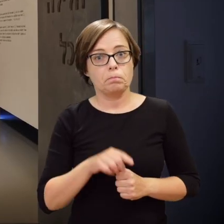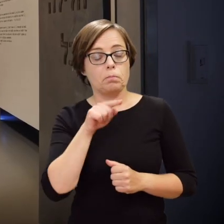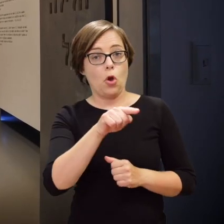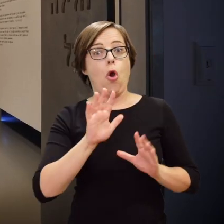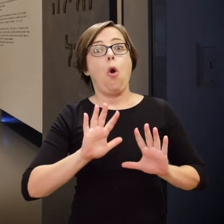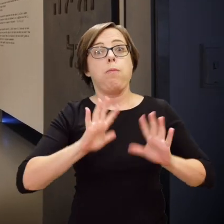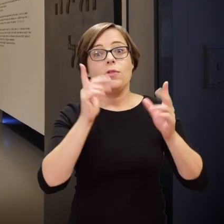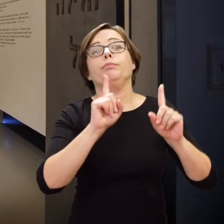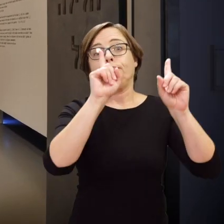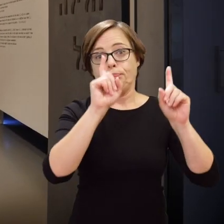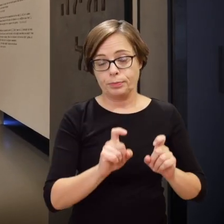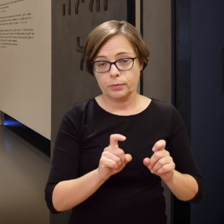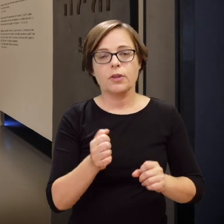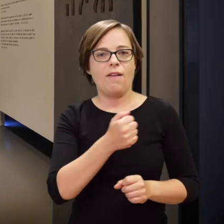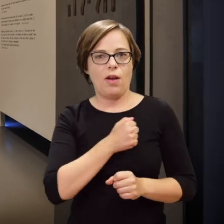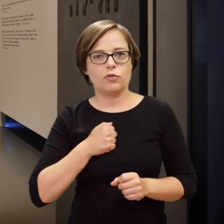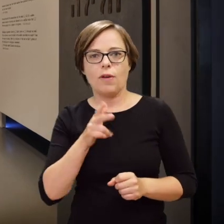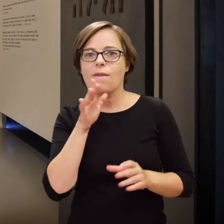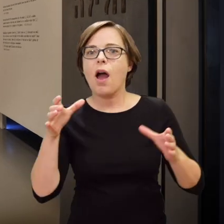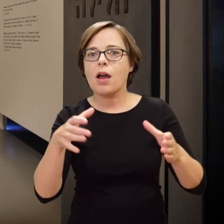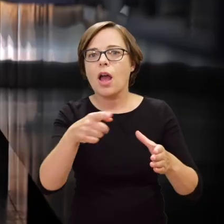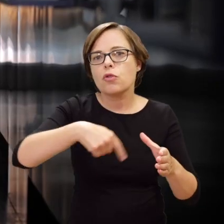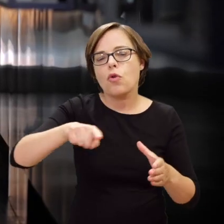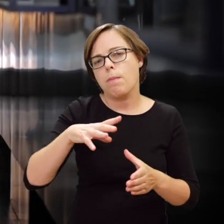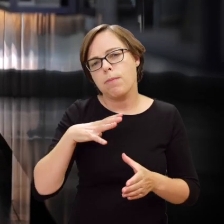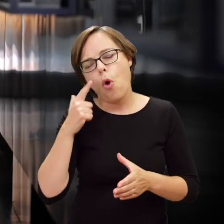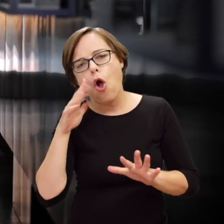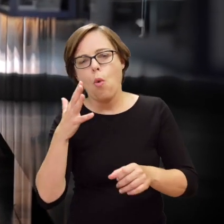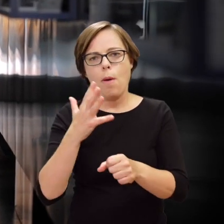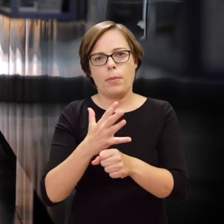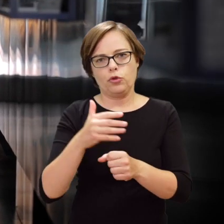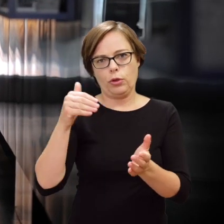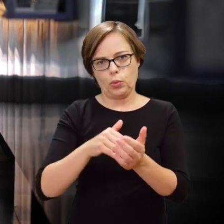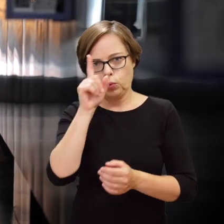When the Uprising broke out, there were about 50,000 people in the Warsaw ghetto.